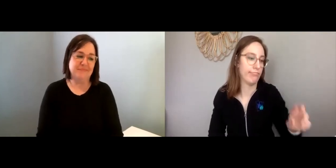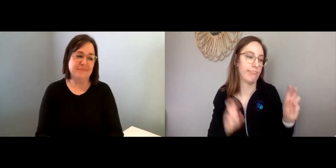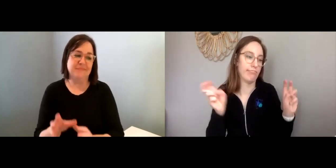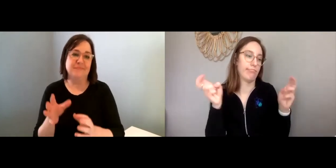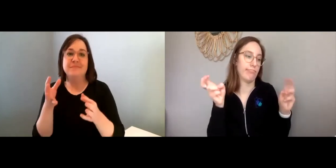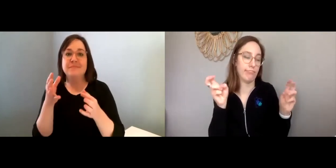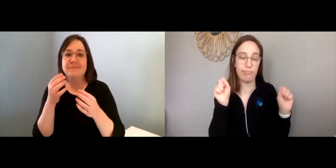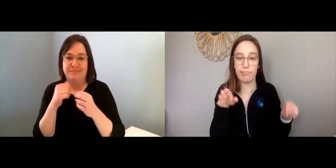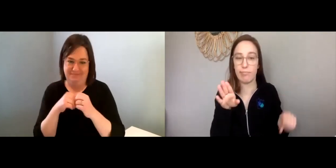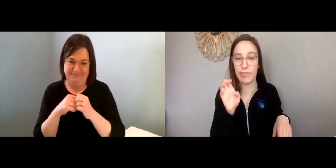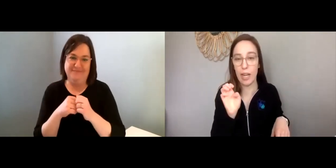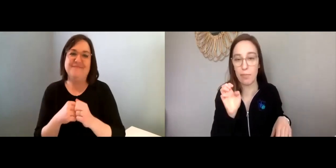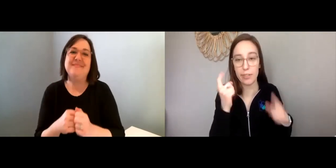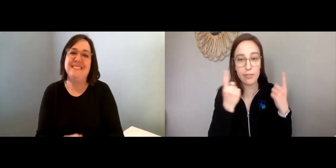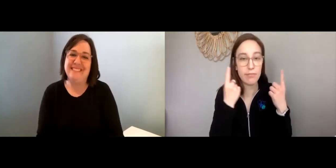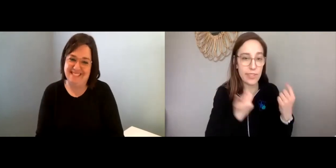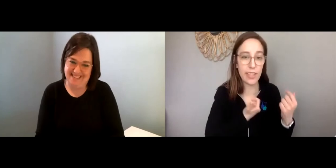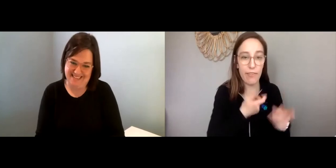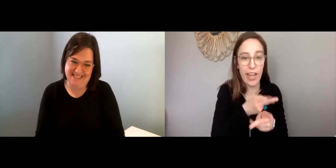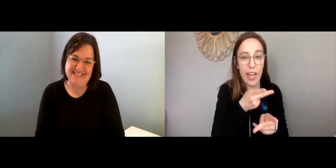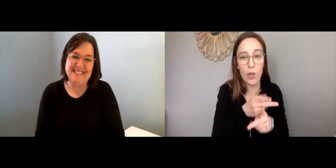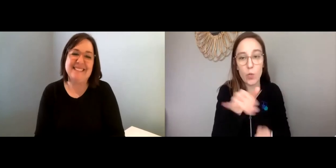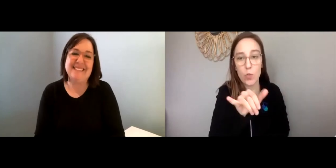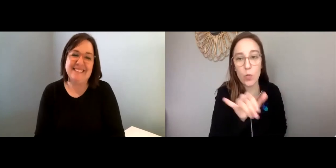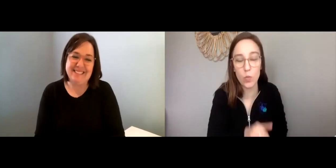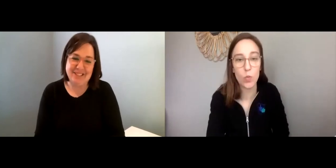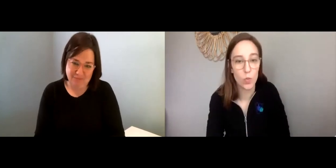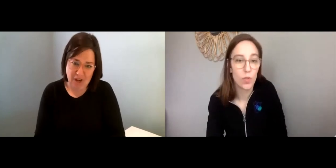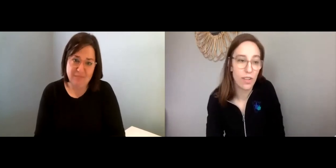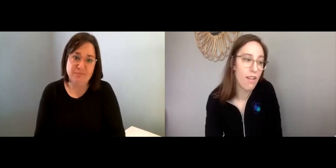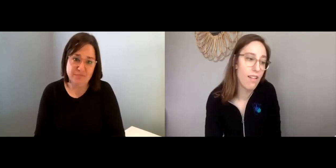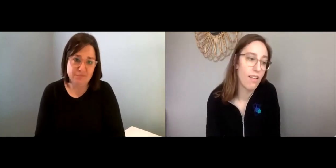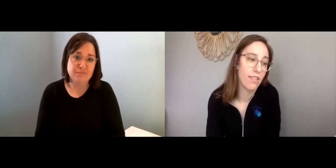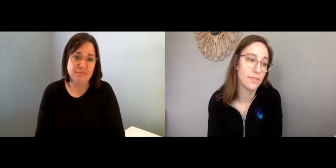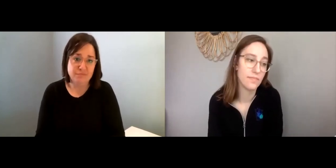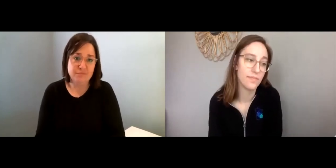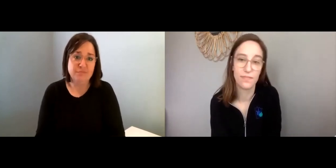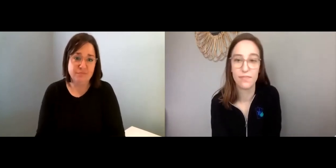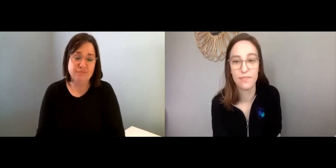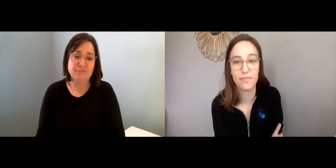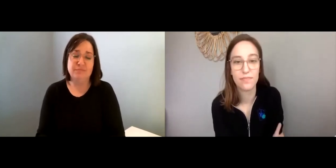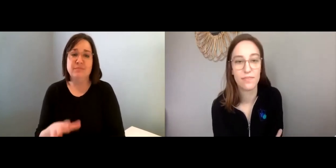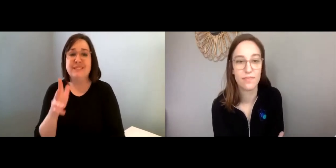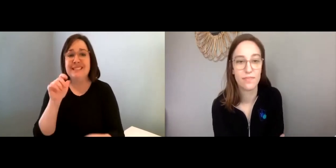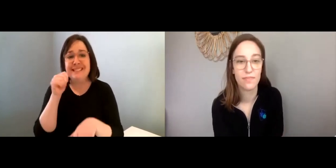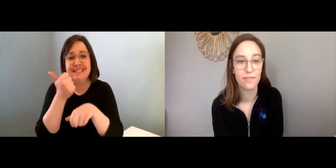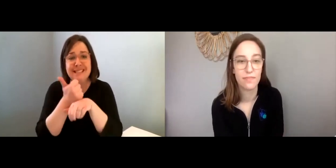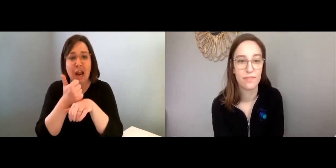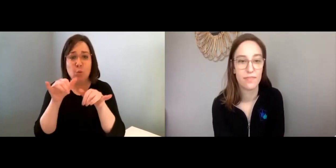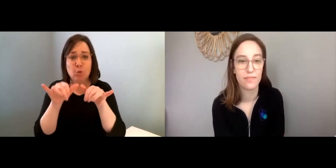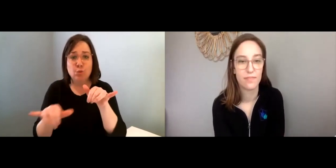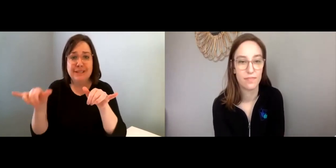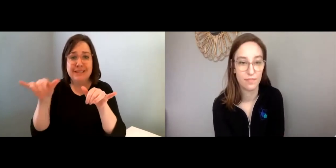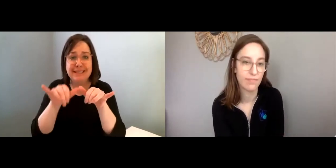you know, kind of...like it can be, just self-care. Lisa: Yeah.